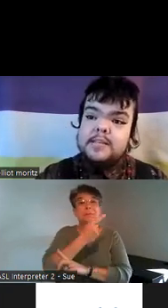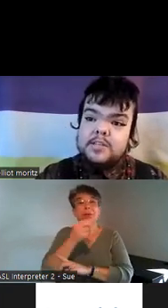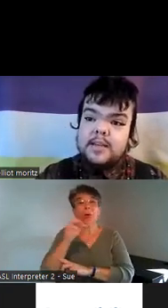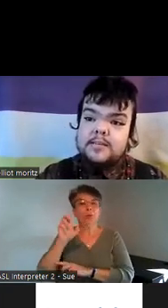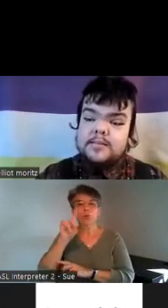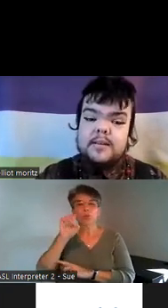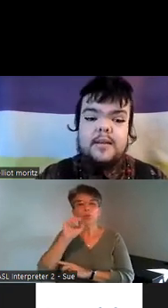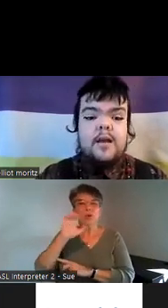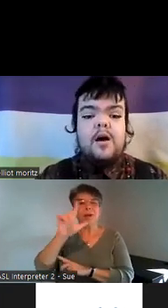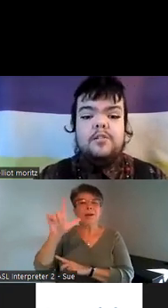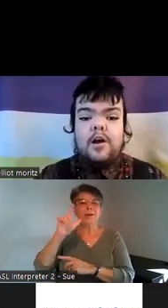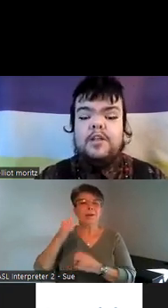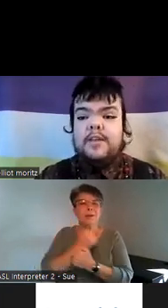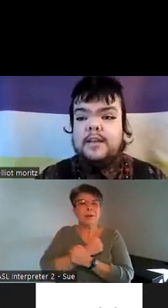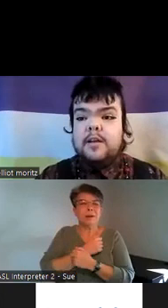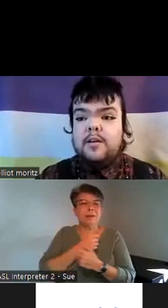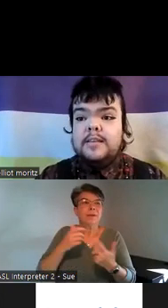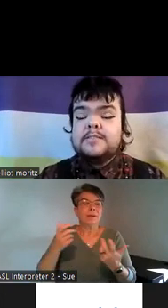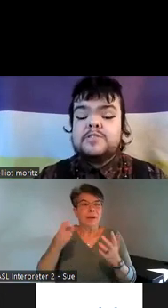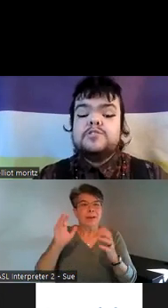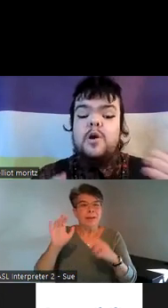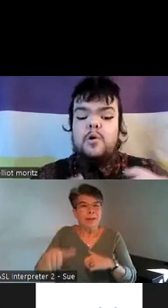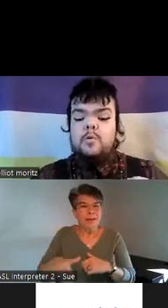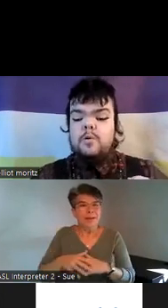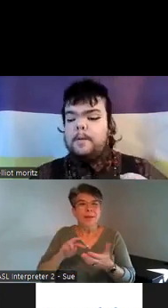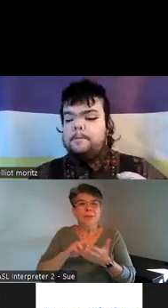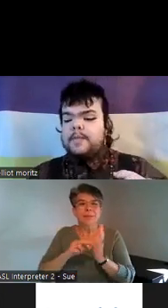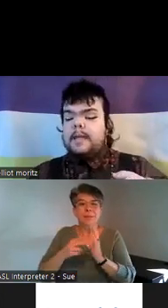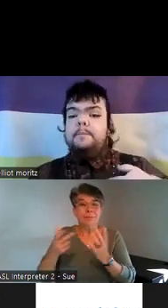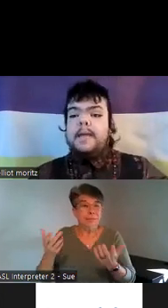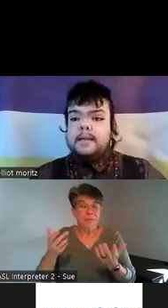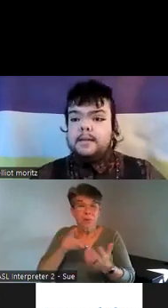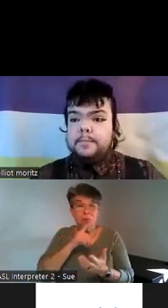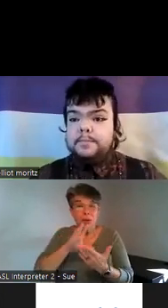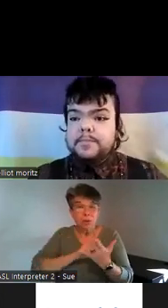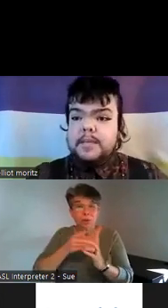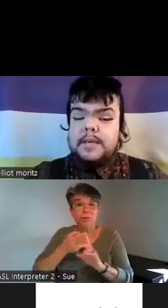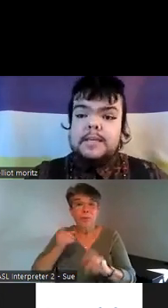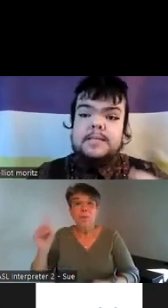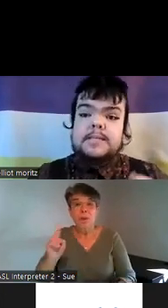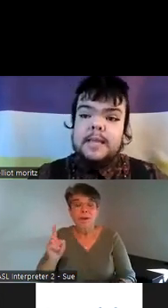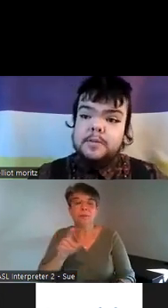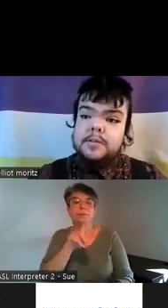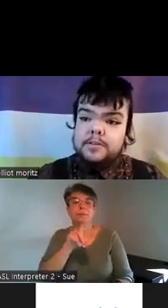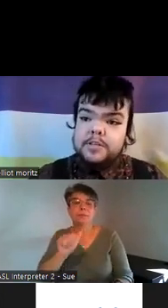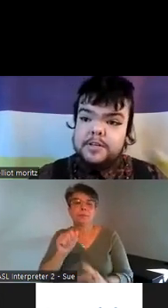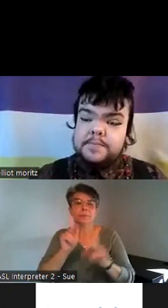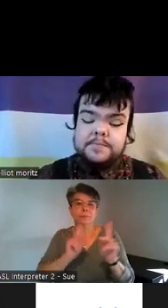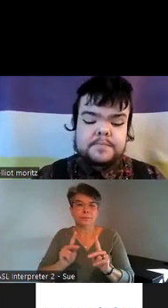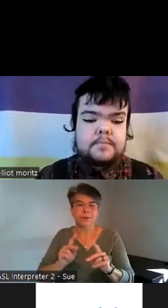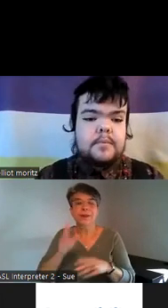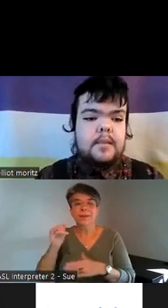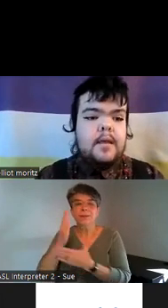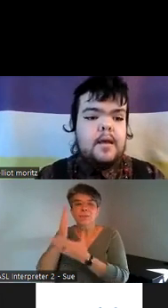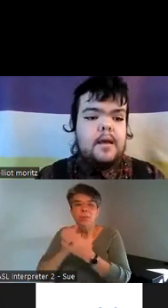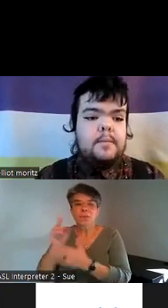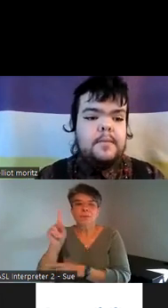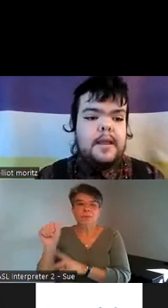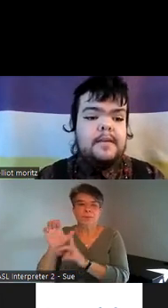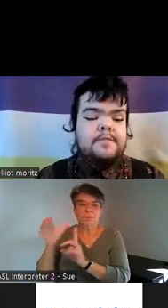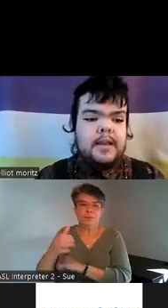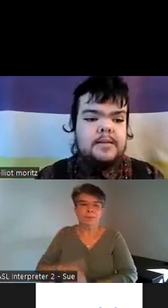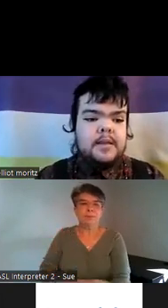teaches us a lot of it can is so embedded into disabled culture um and I find that